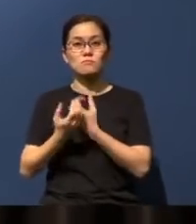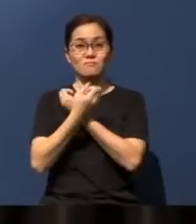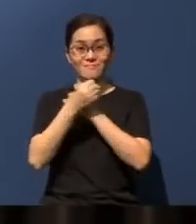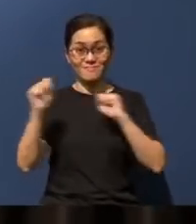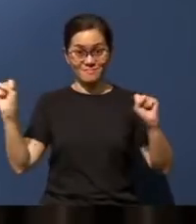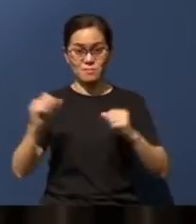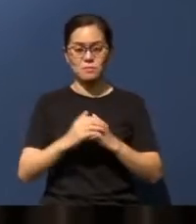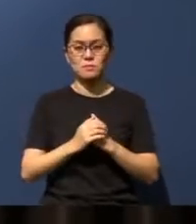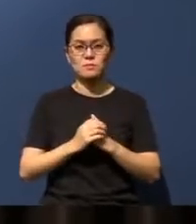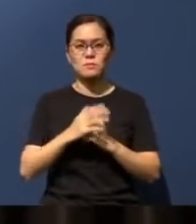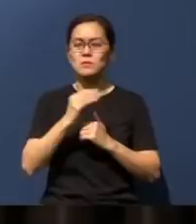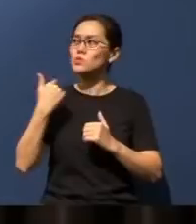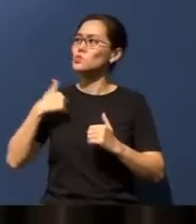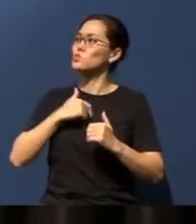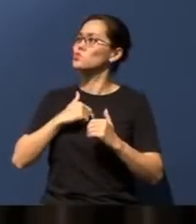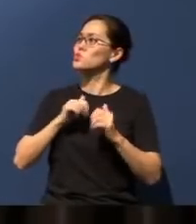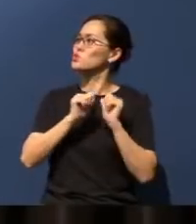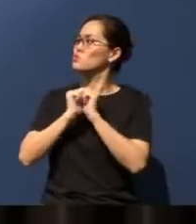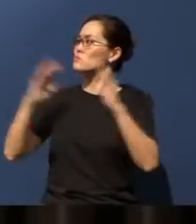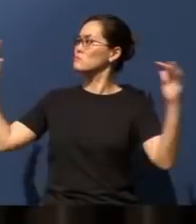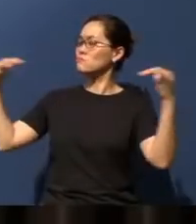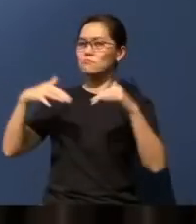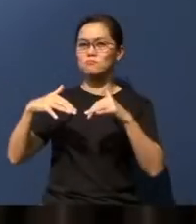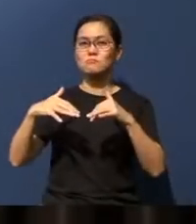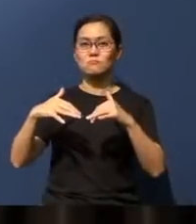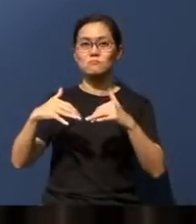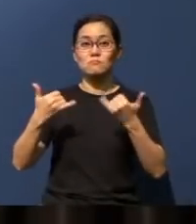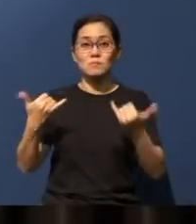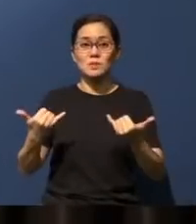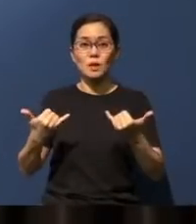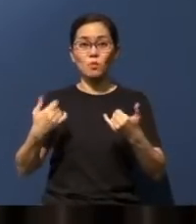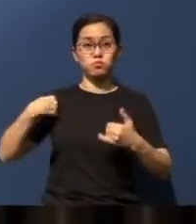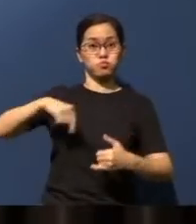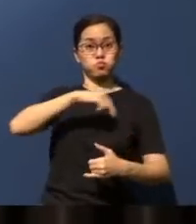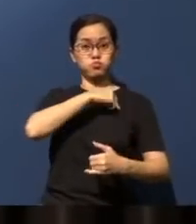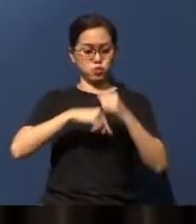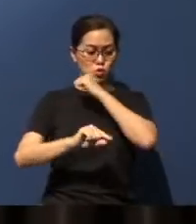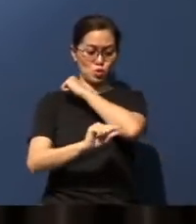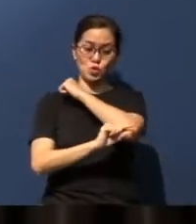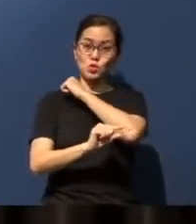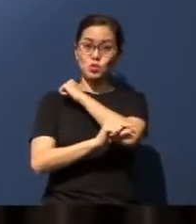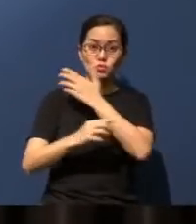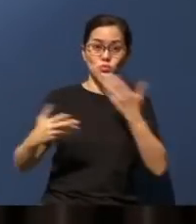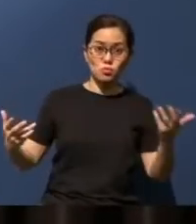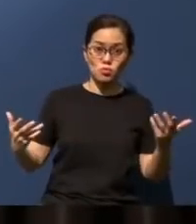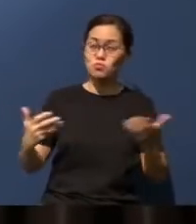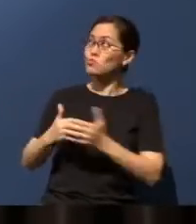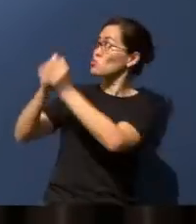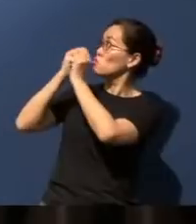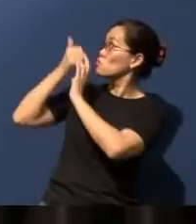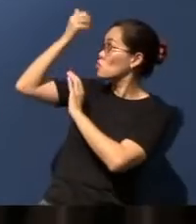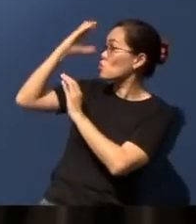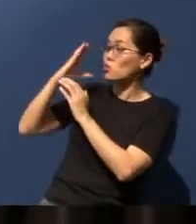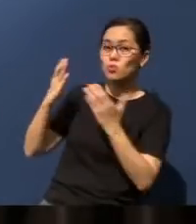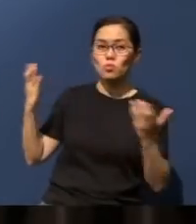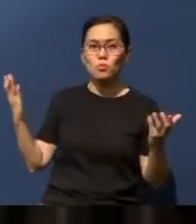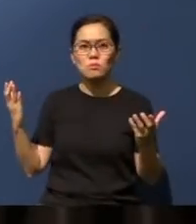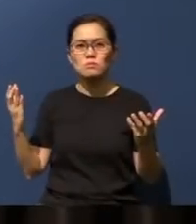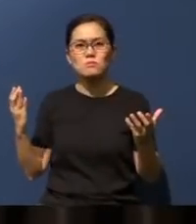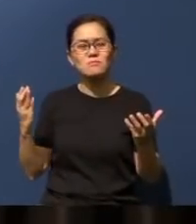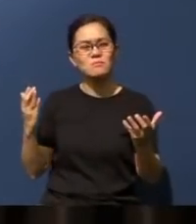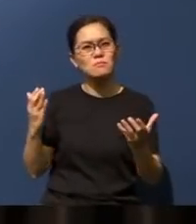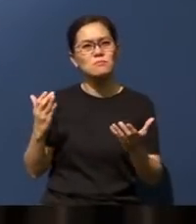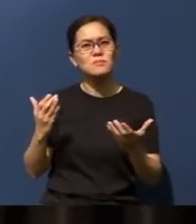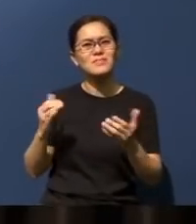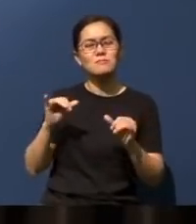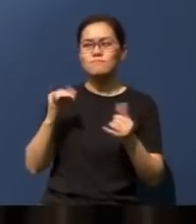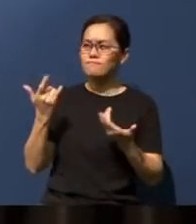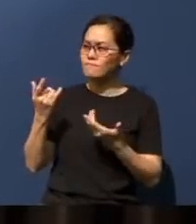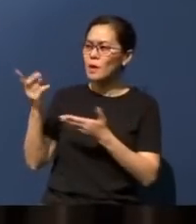coming together right now as Gentiles to worship God is really a partial fulfillment of Micah